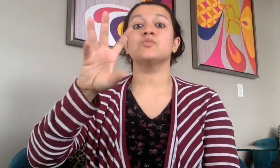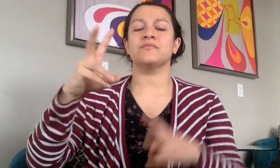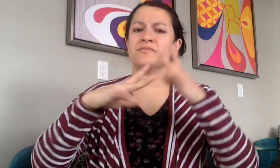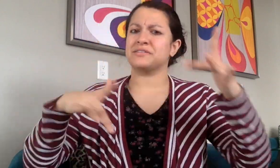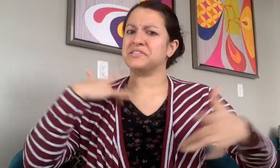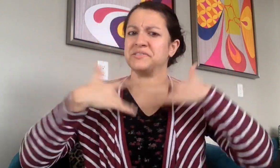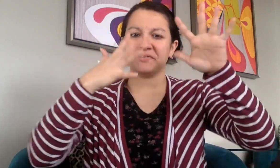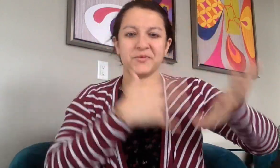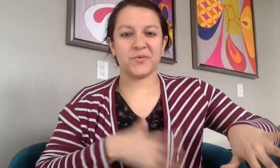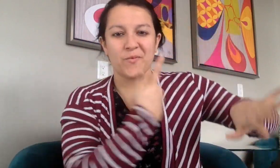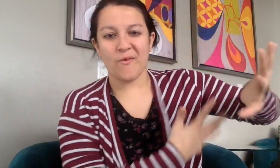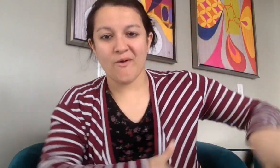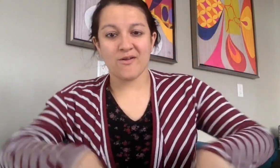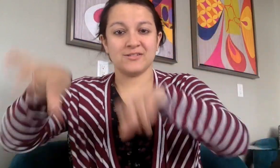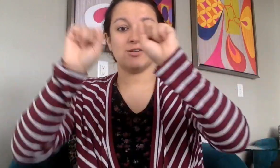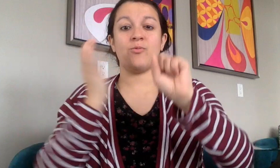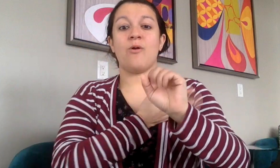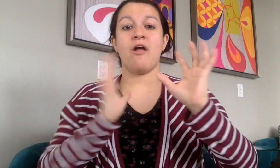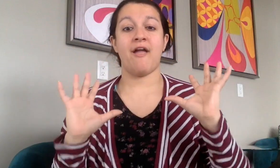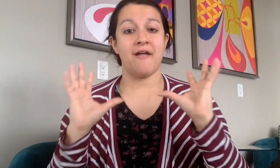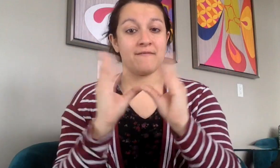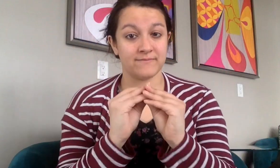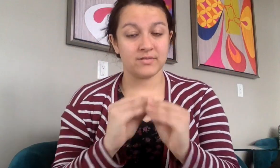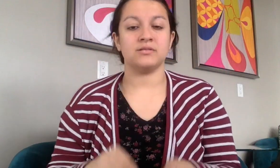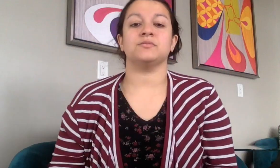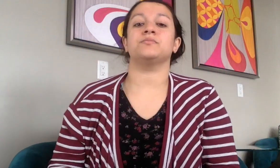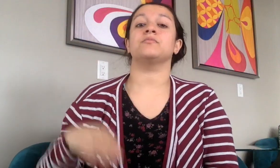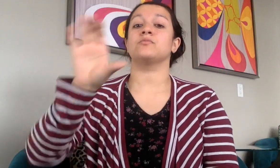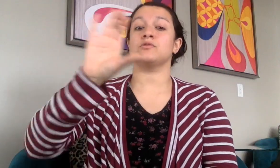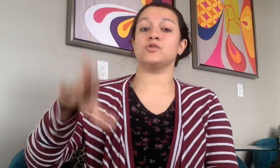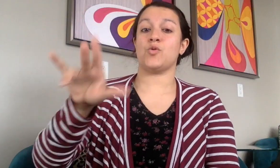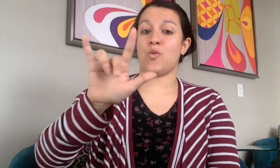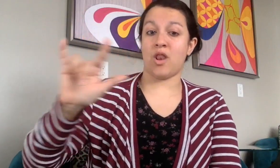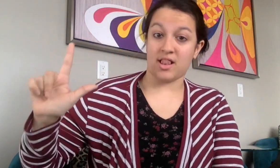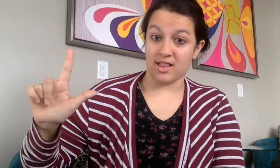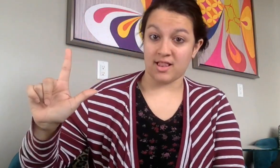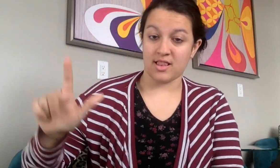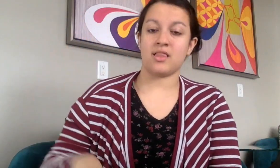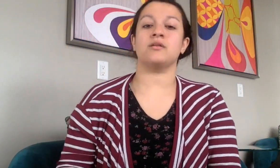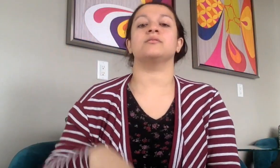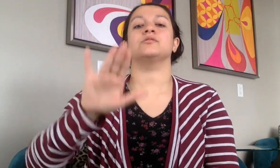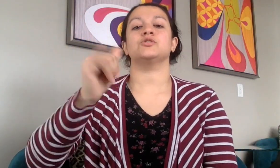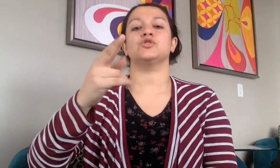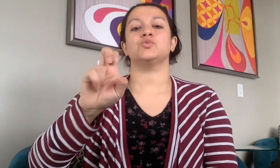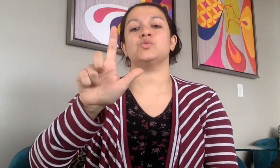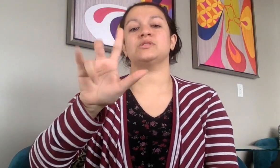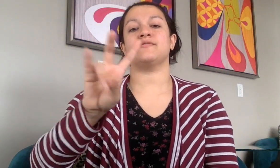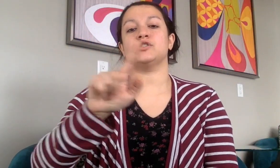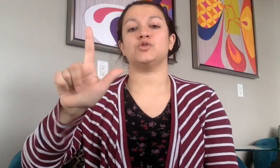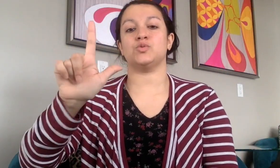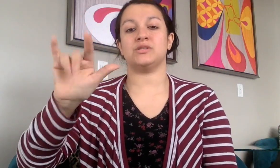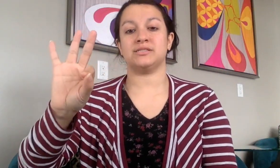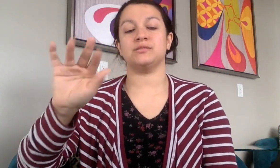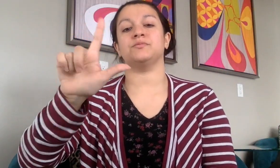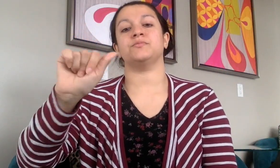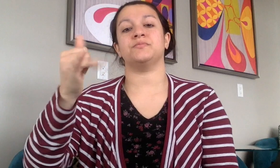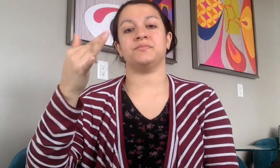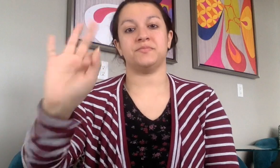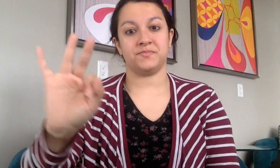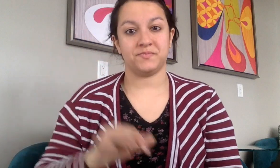DWC is very excited to host our conference Chicago, Illinois June 27-29, 2019